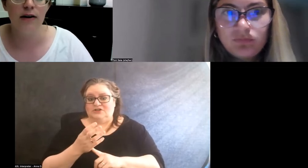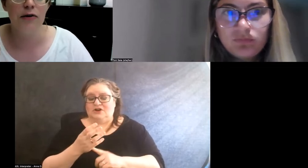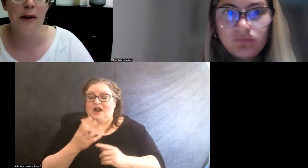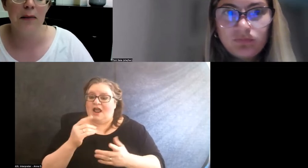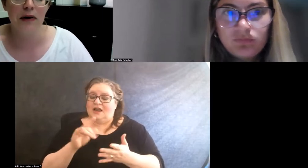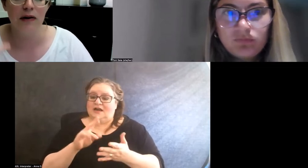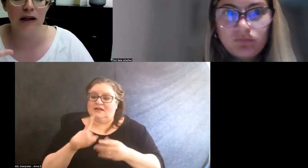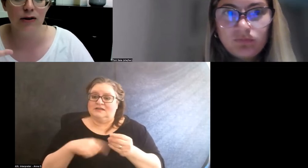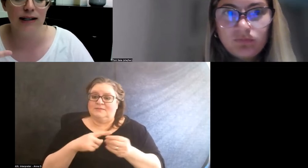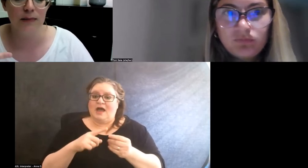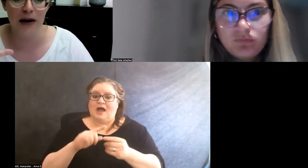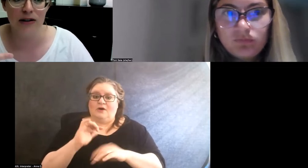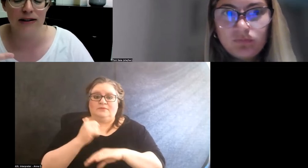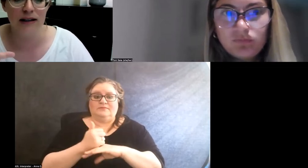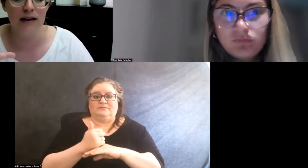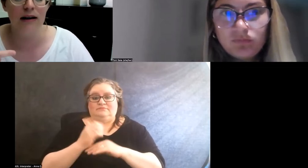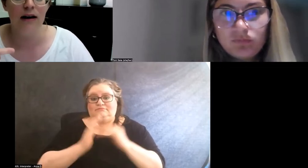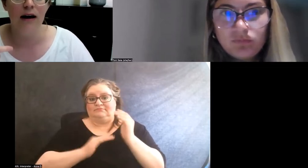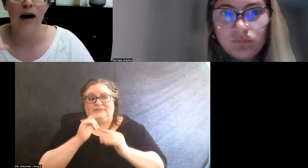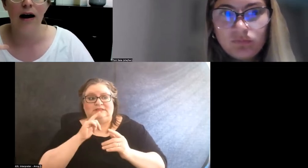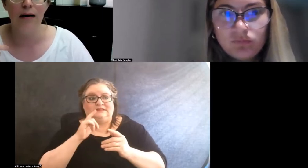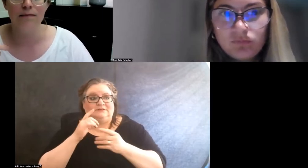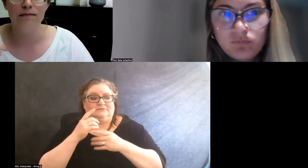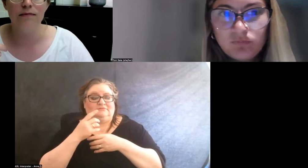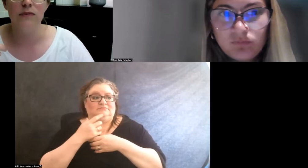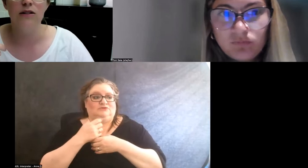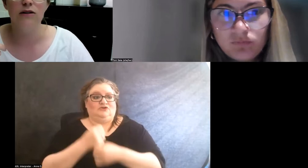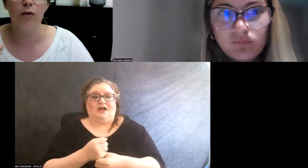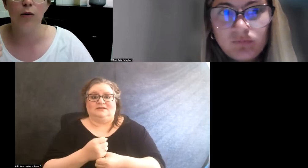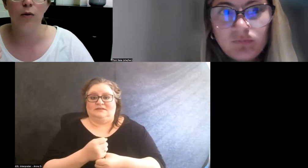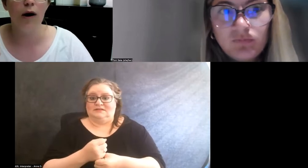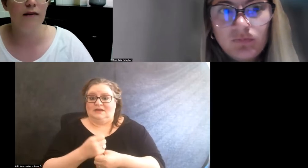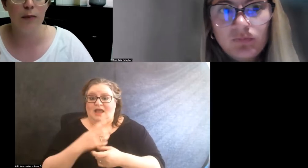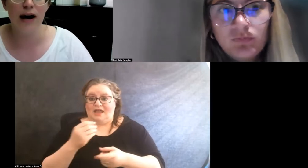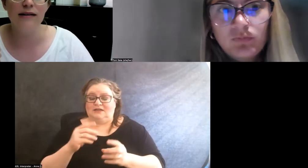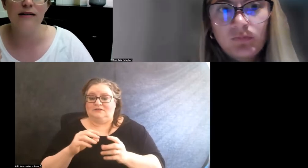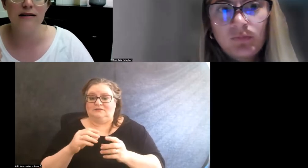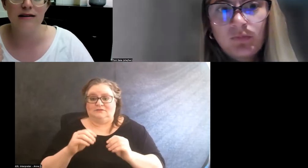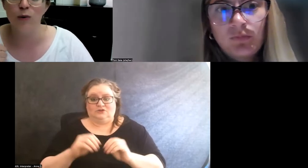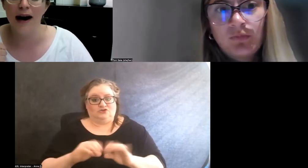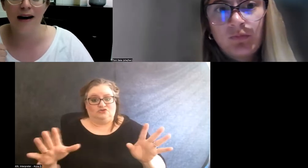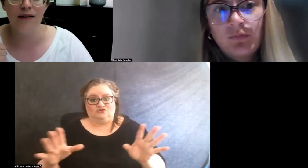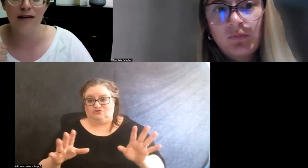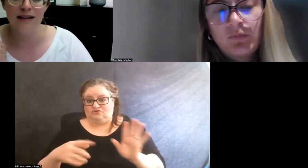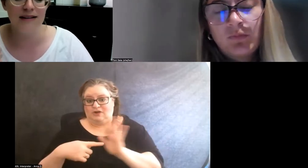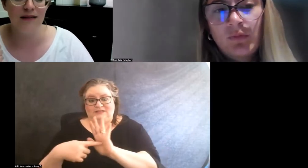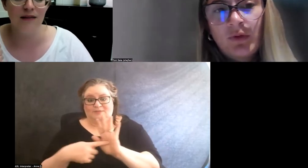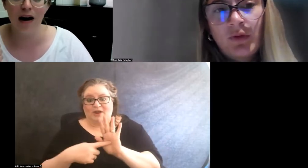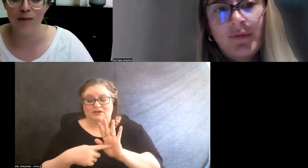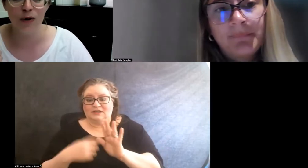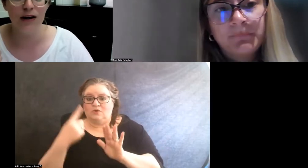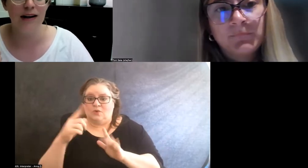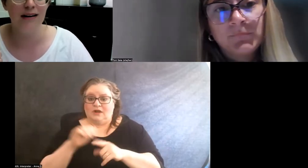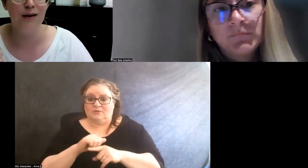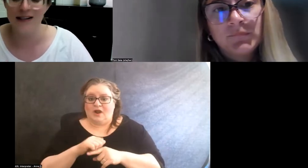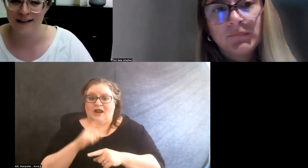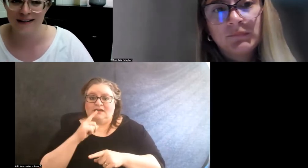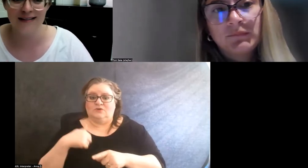and they're about building transparency. So one of the practices is we have a list of onboarding question